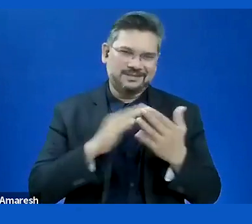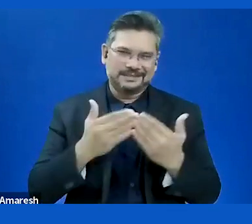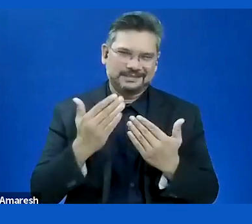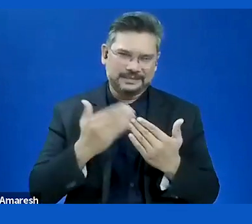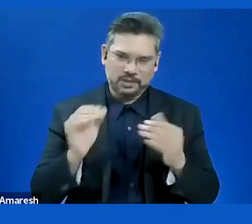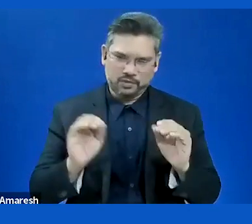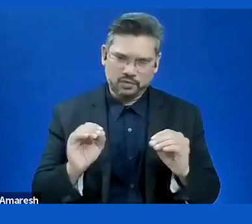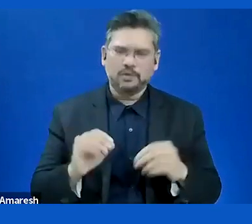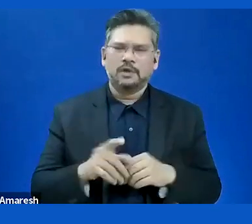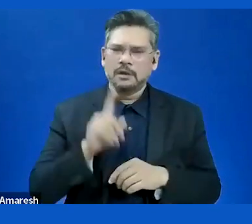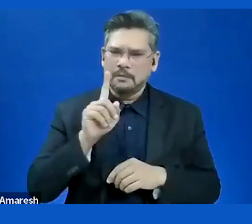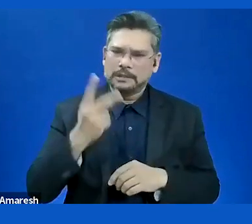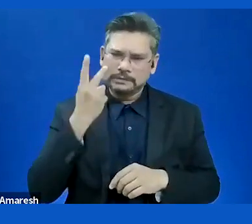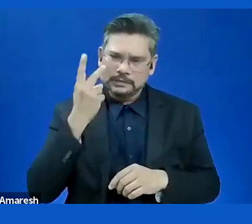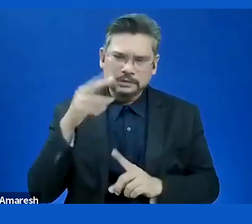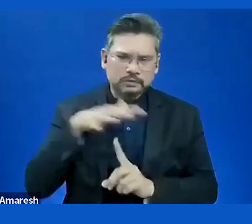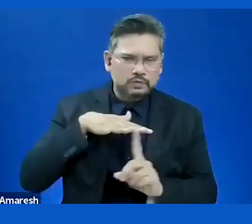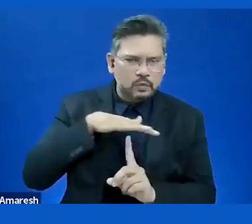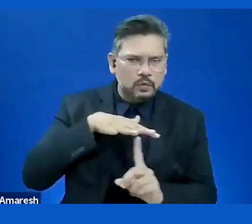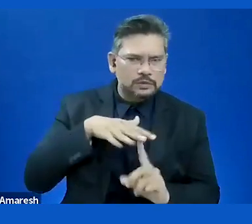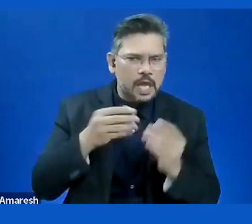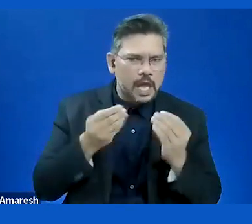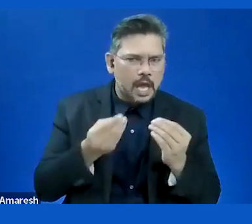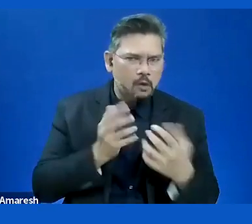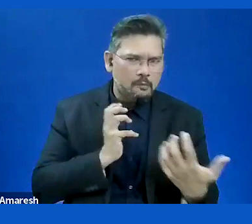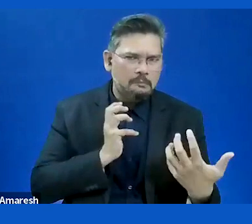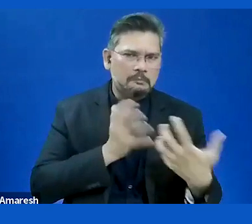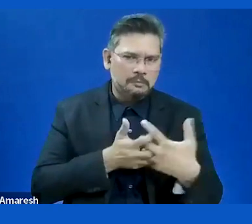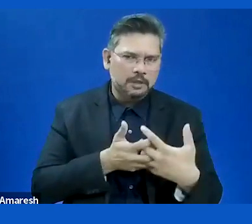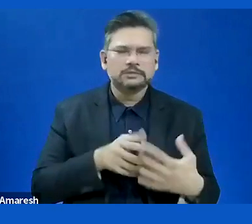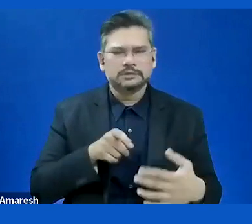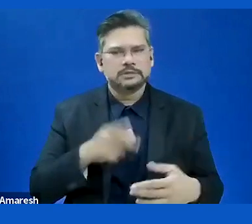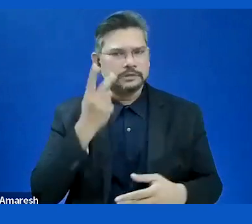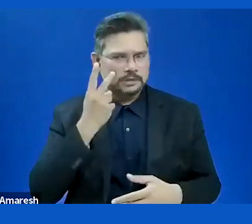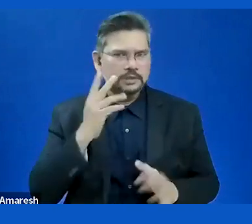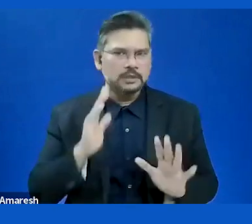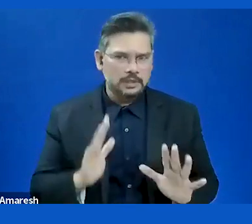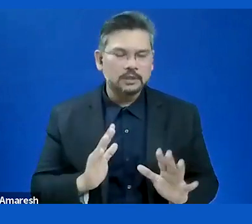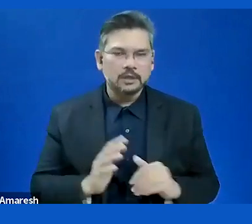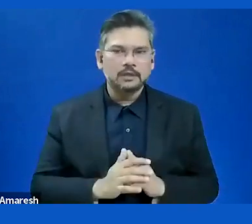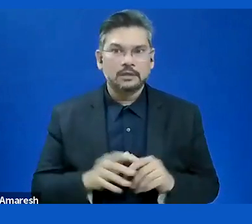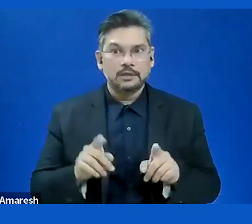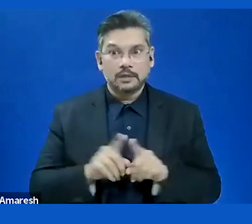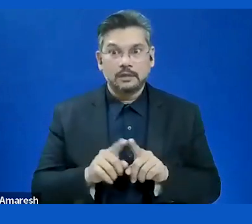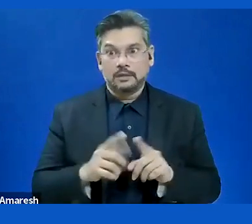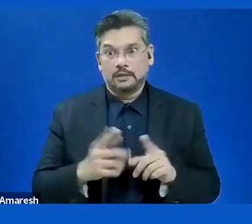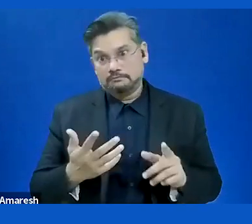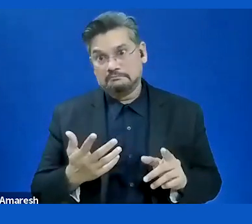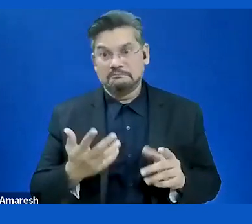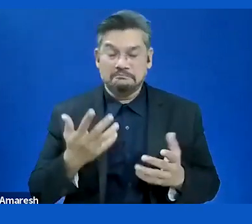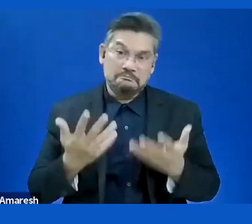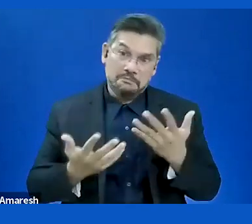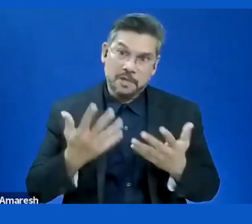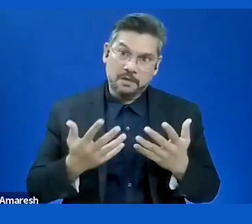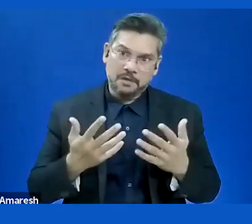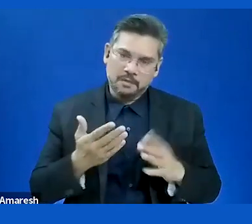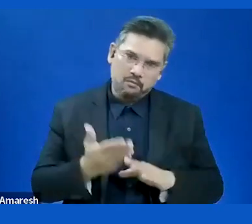and what you are going to do. I think the main issue is to start early and don't mess with VPS,